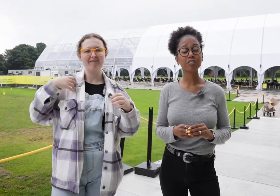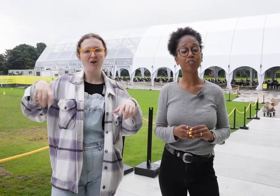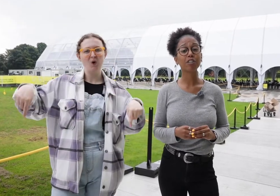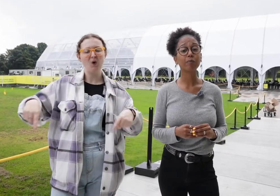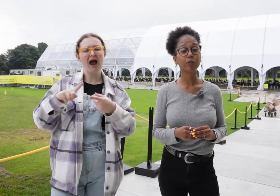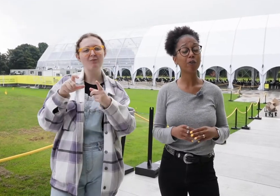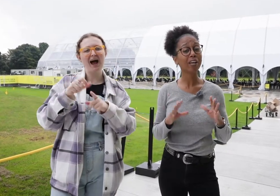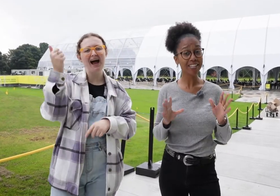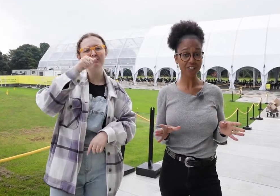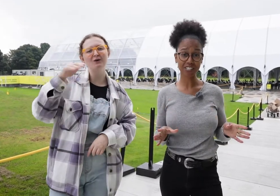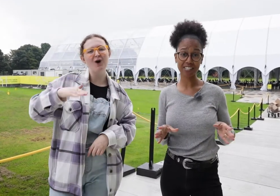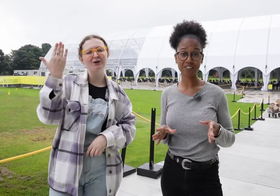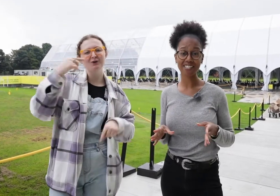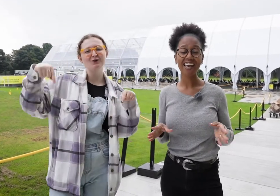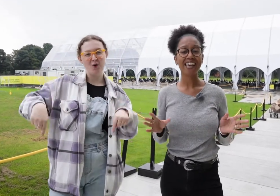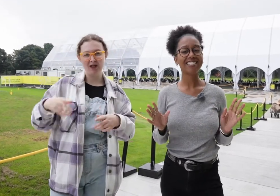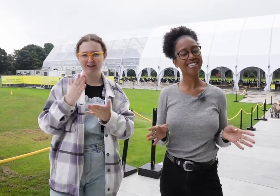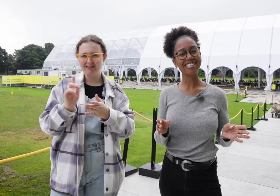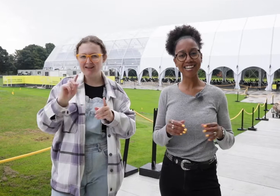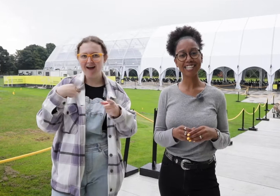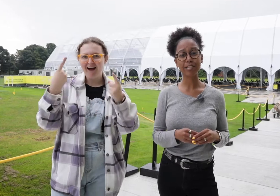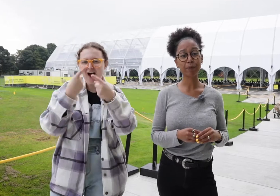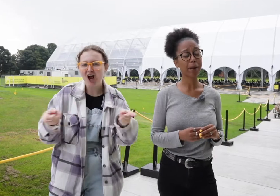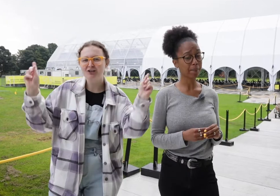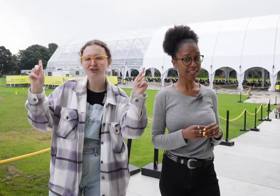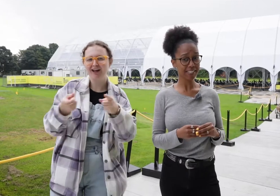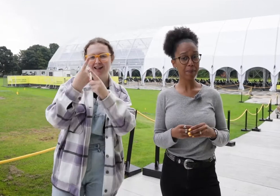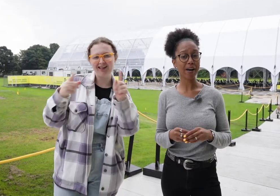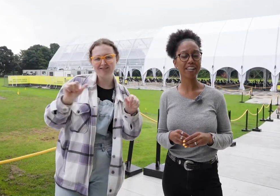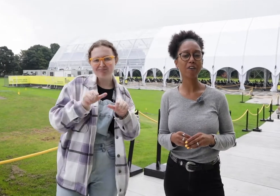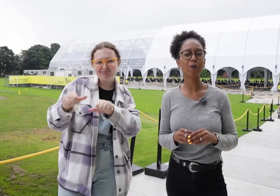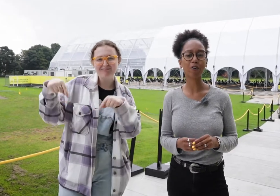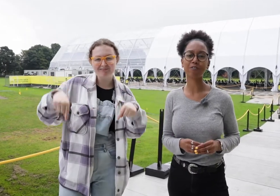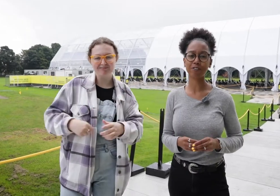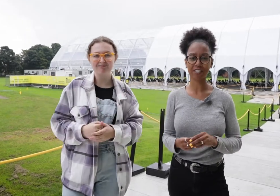School is home to our orchestral series and is easily accessible by bus, bike or on foot.